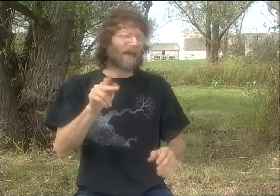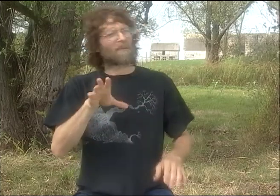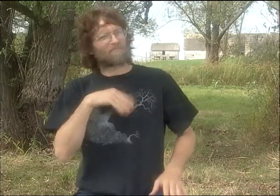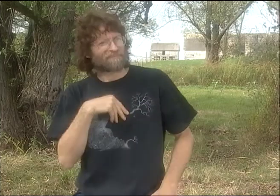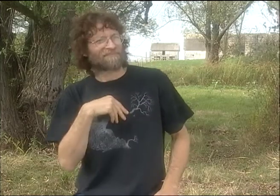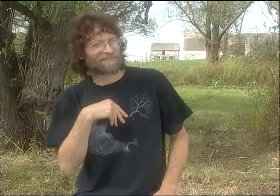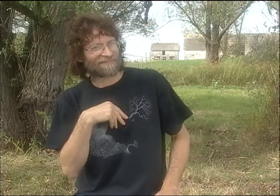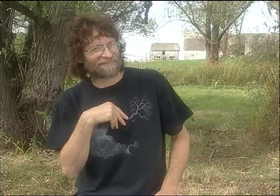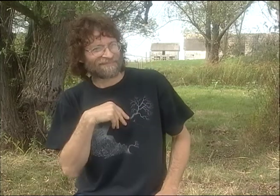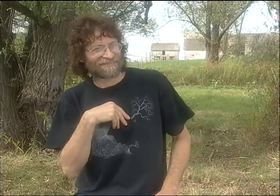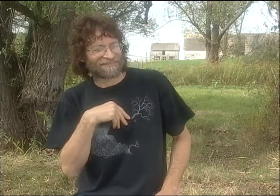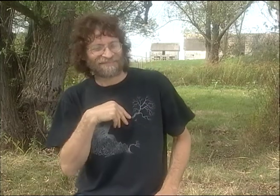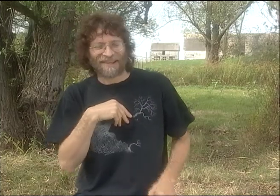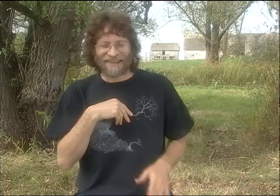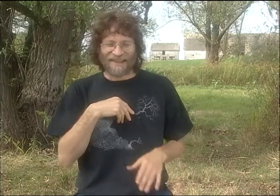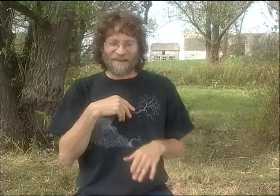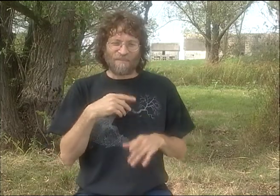AND I DIDN'T KNOW WHAT I WAS DOING, SO I BOUGHT IT.